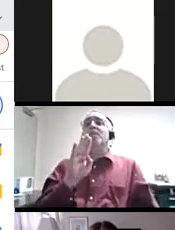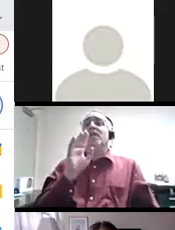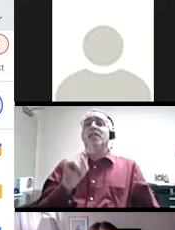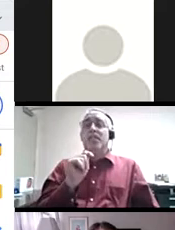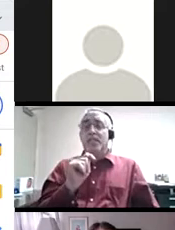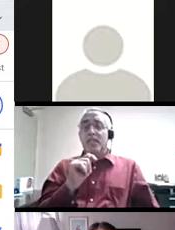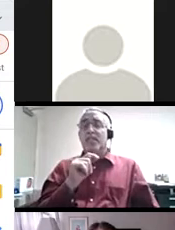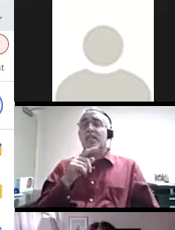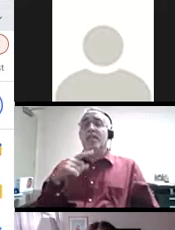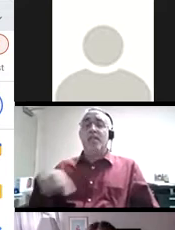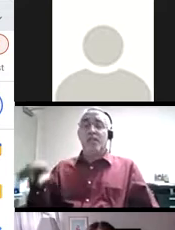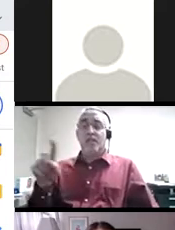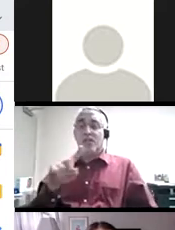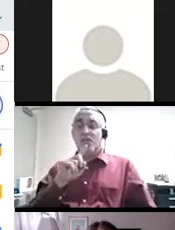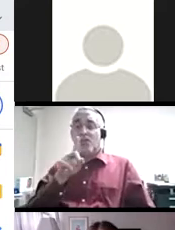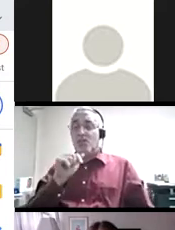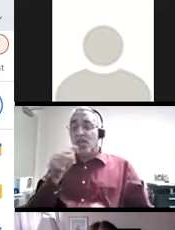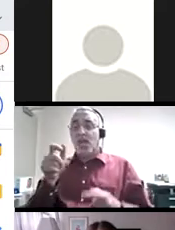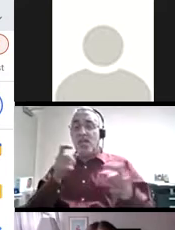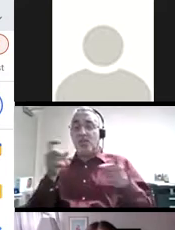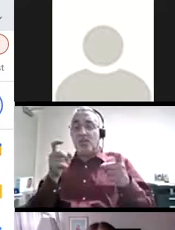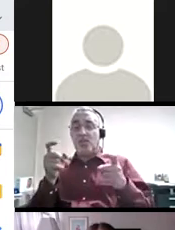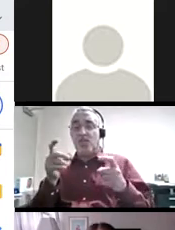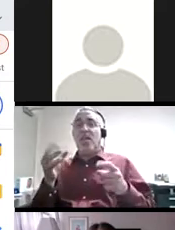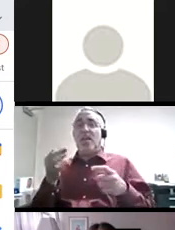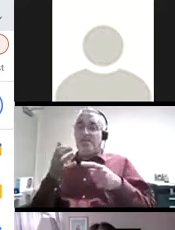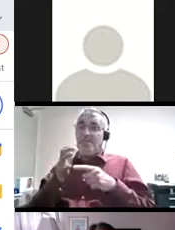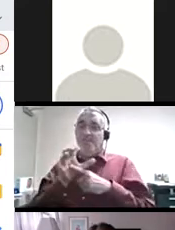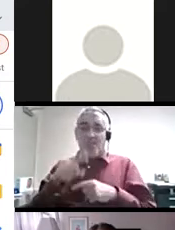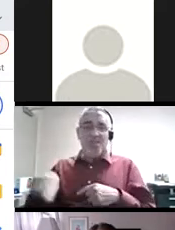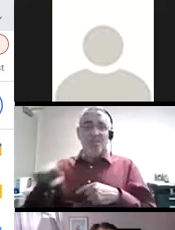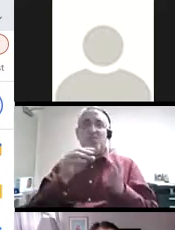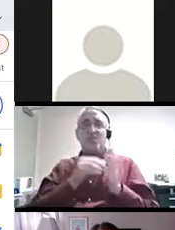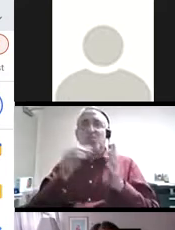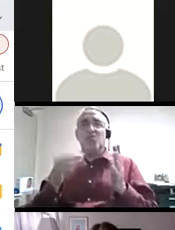them ETP's, but exploratory thinking pieces are ungraded and they push students to get over their